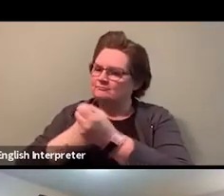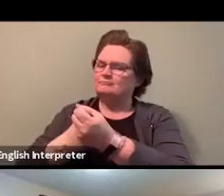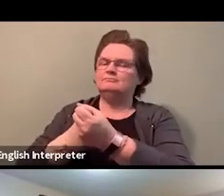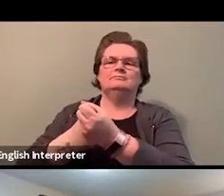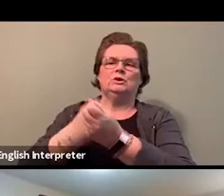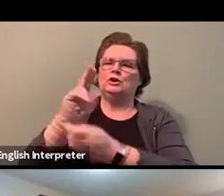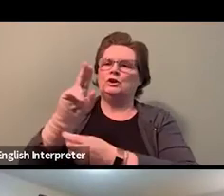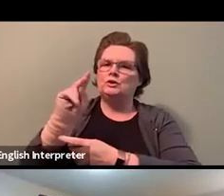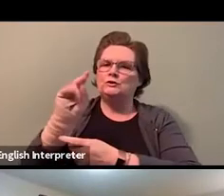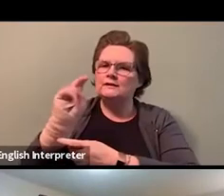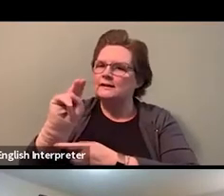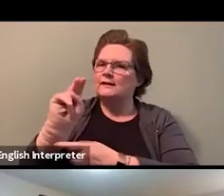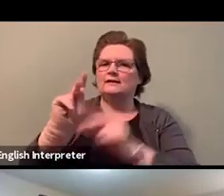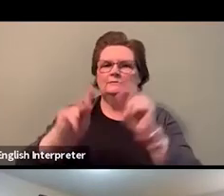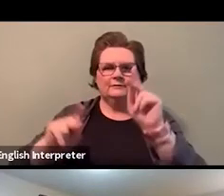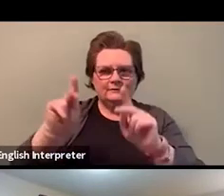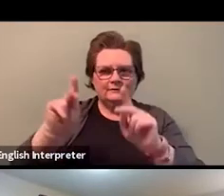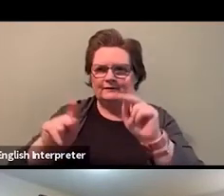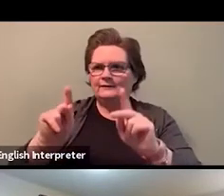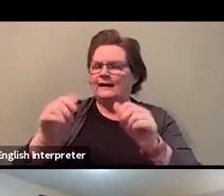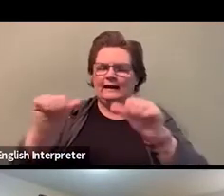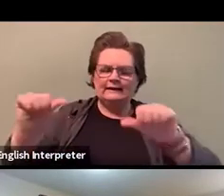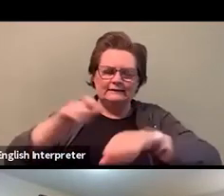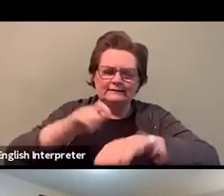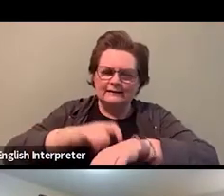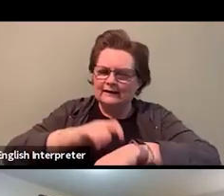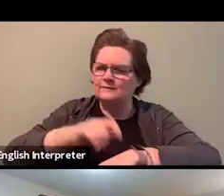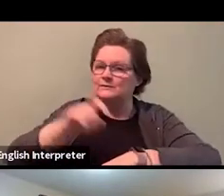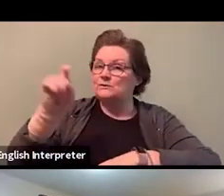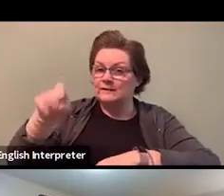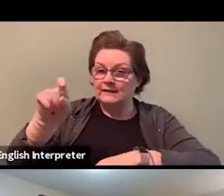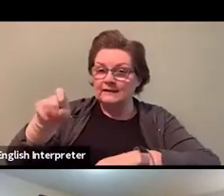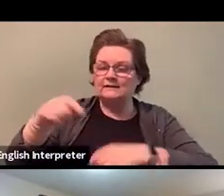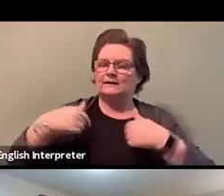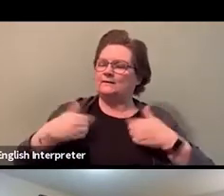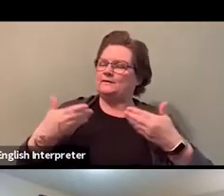wherever you need me to be, because now more than ever,